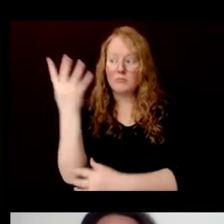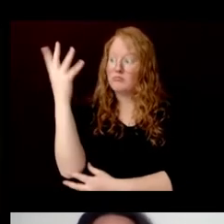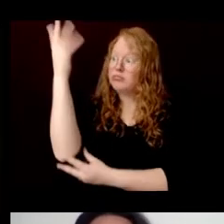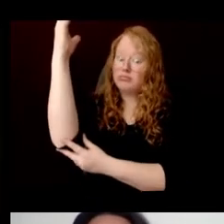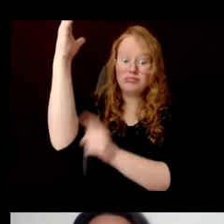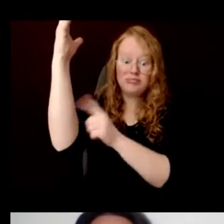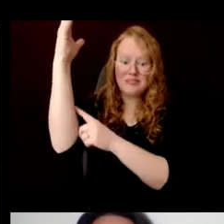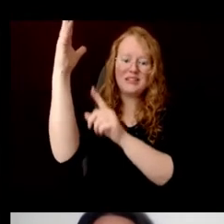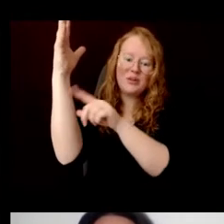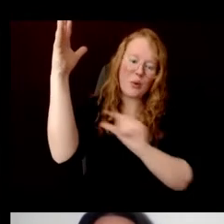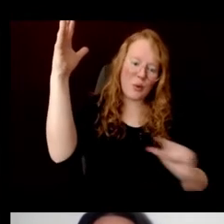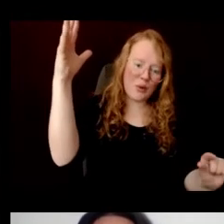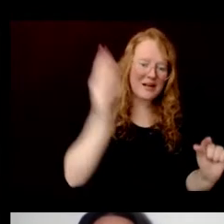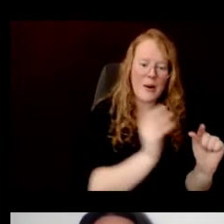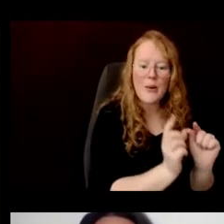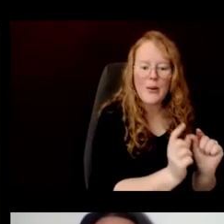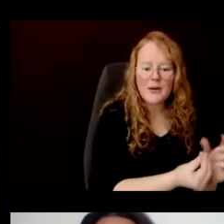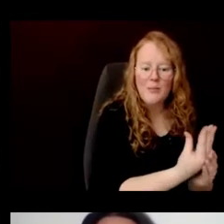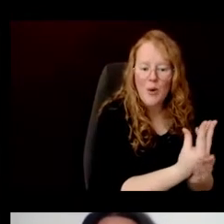You can think about this using Legos.